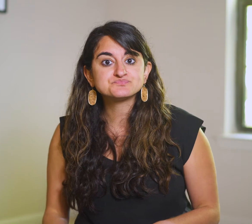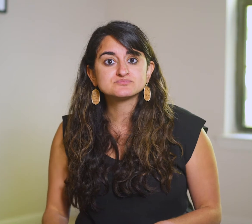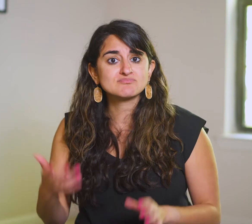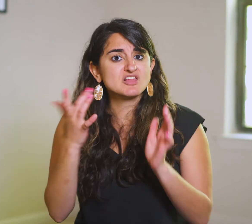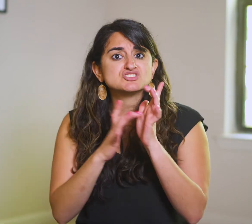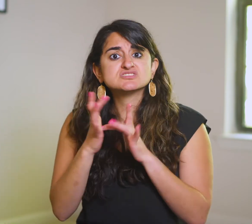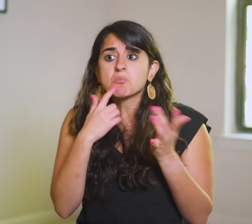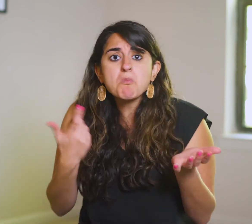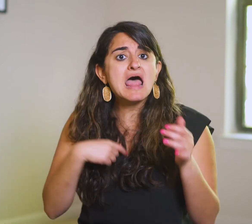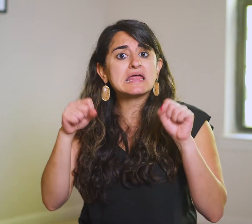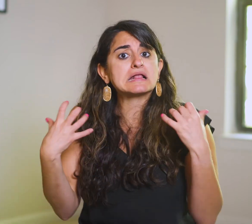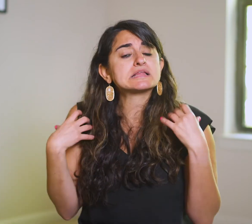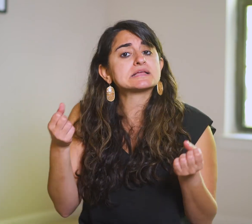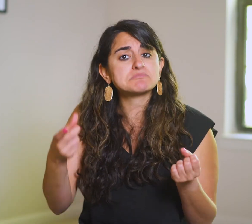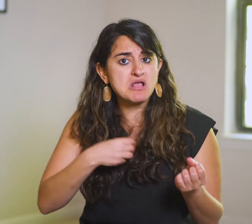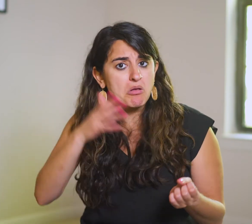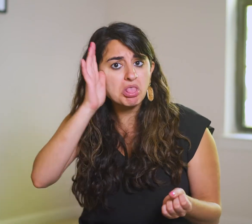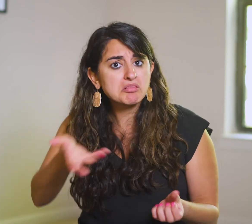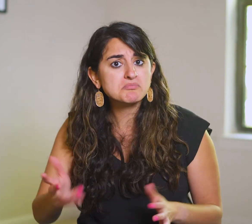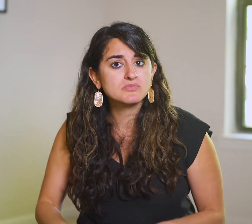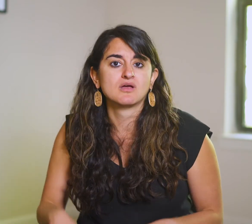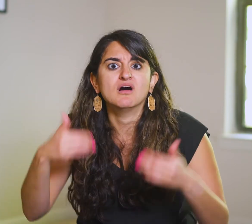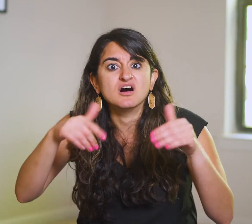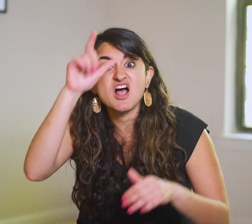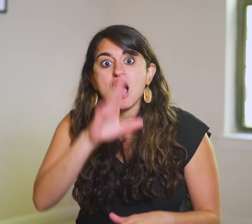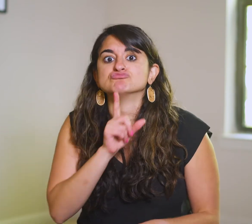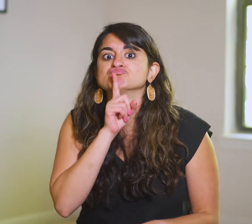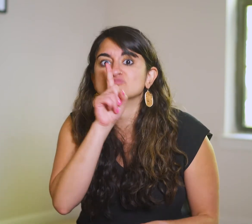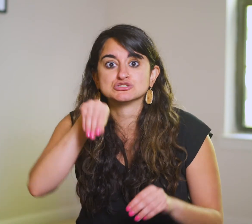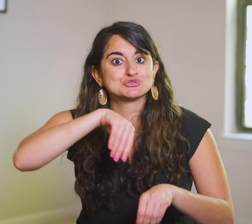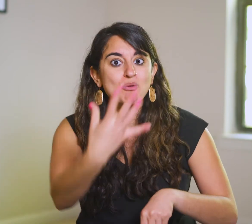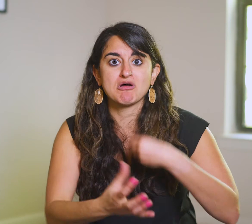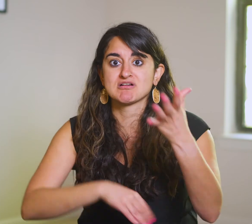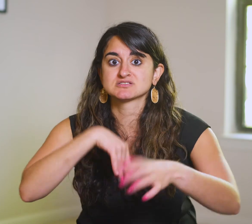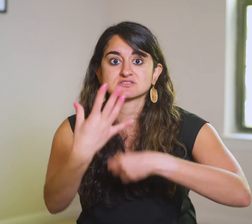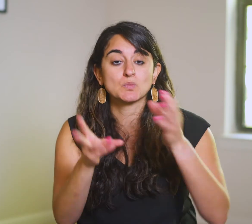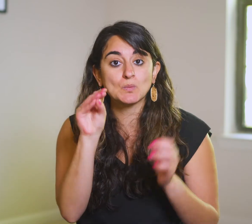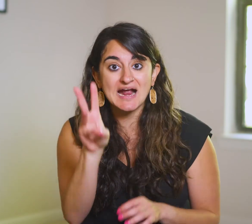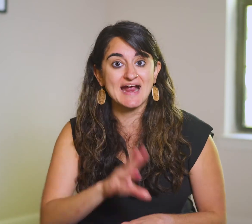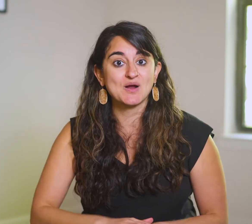Jesus just said, “I can heal him, so I’m going to.” What an incredibly generous God.